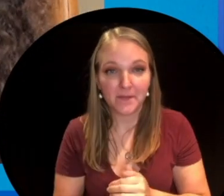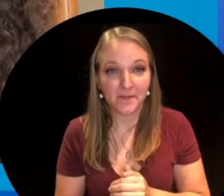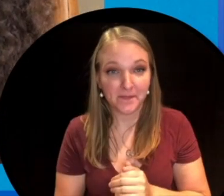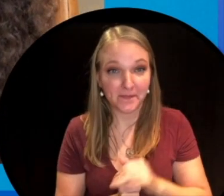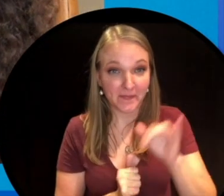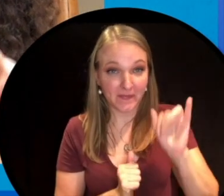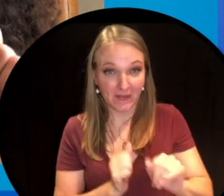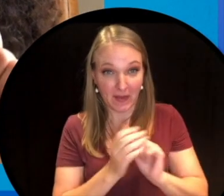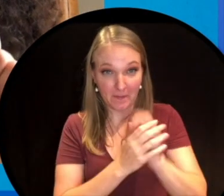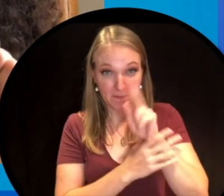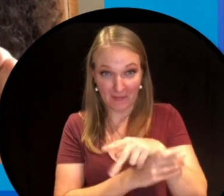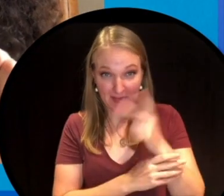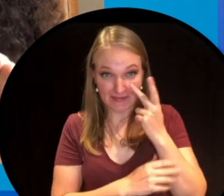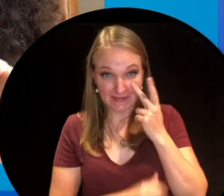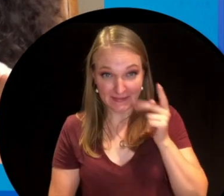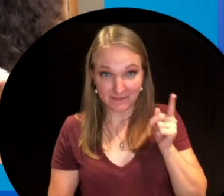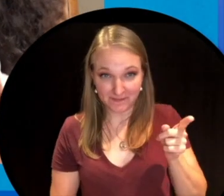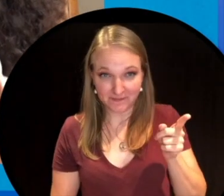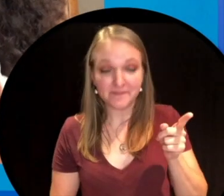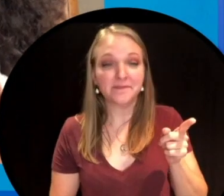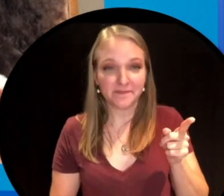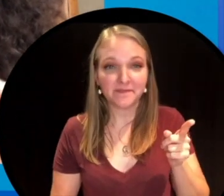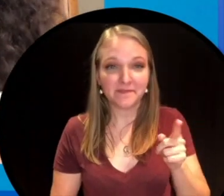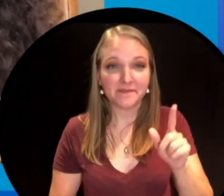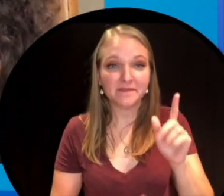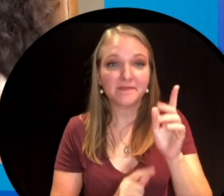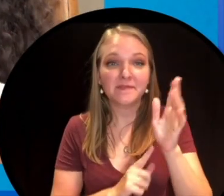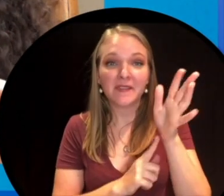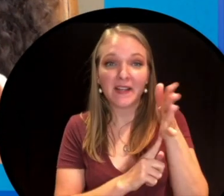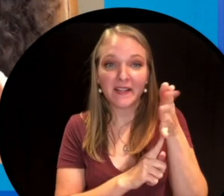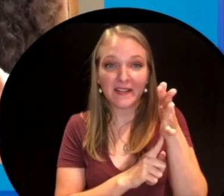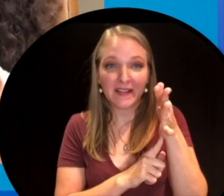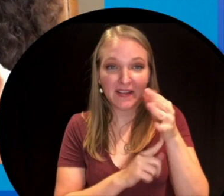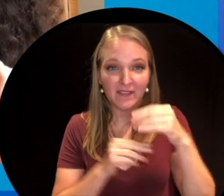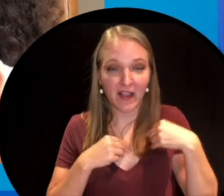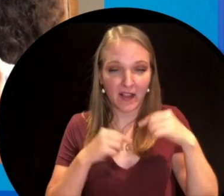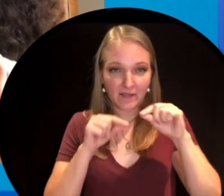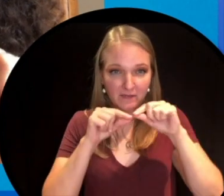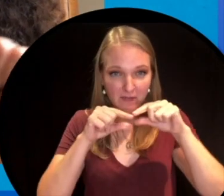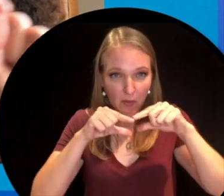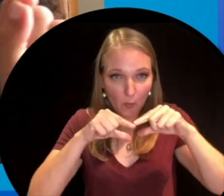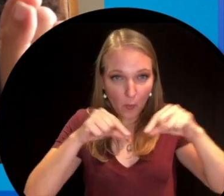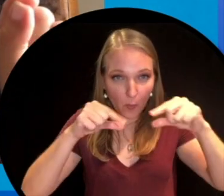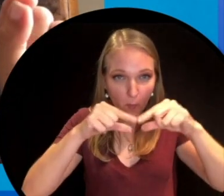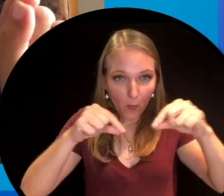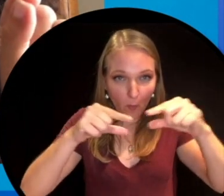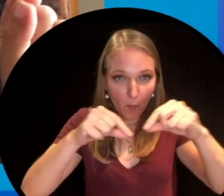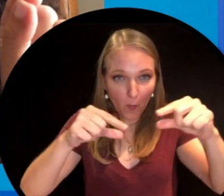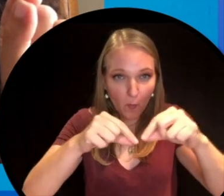the branching pattern of this plant where the leaves branch off at a certain angle.